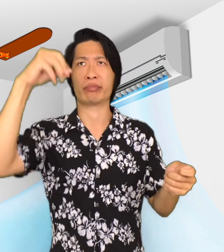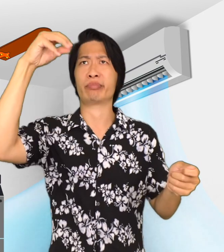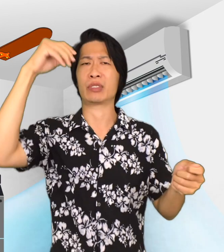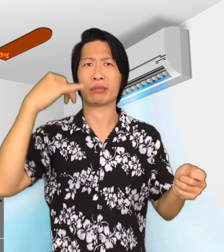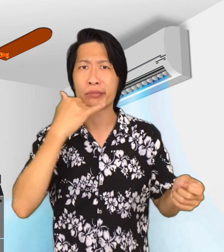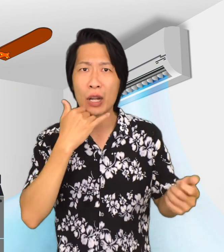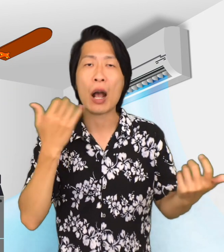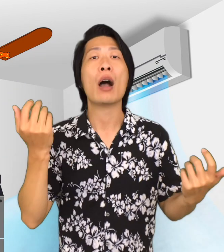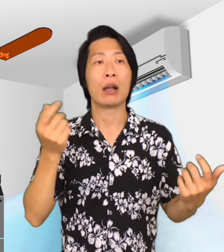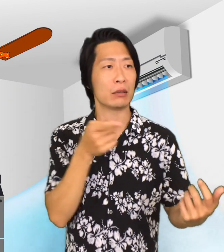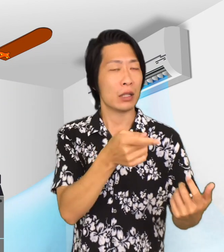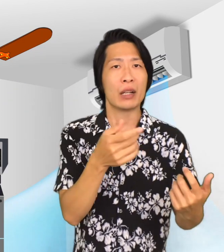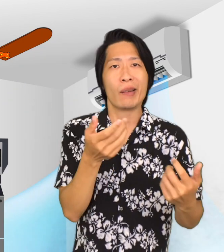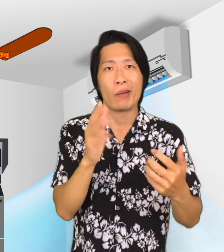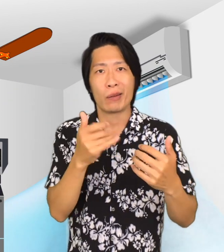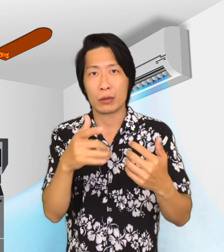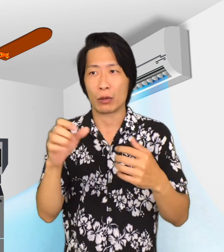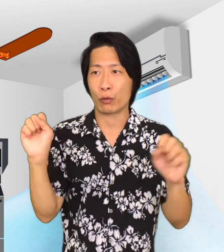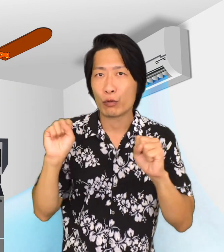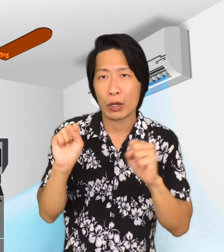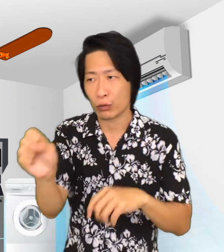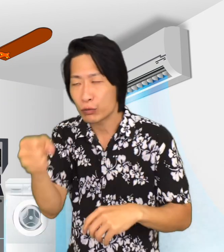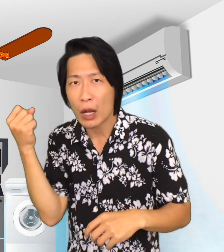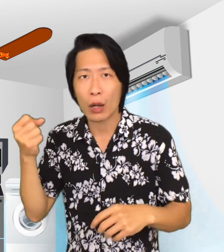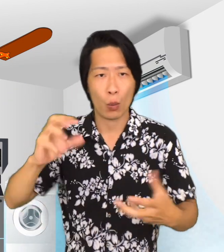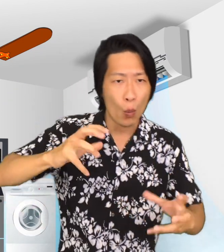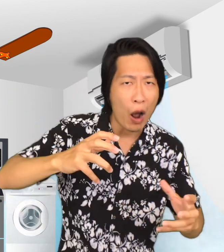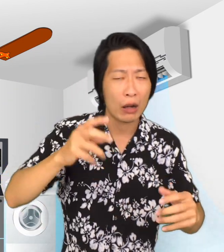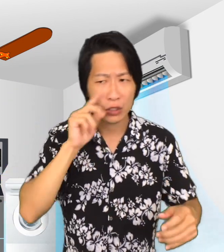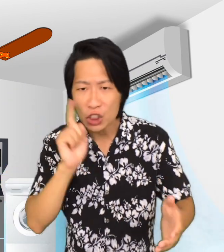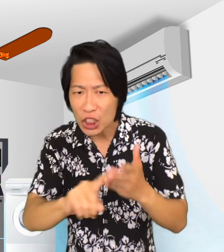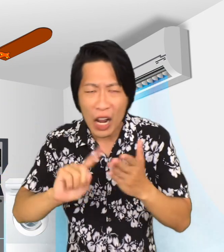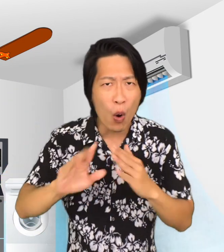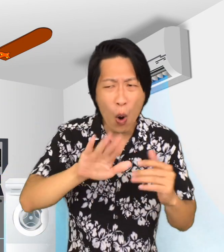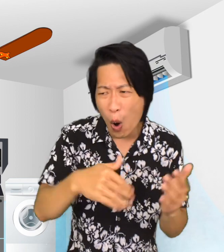or signs of an old water leak, issues with electricity,